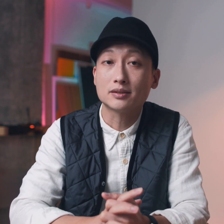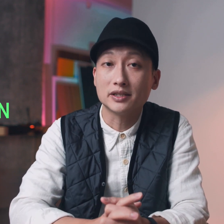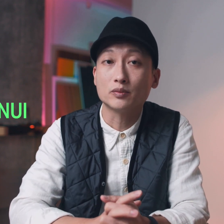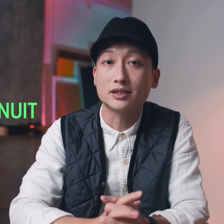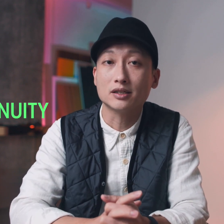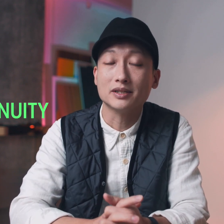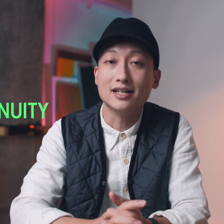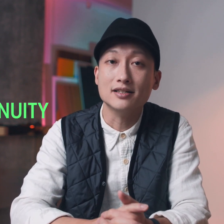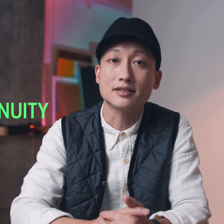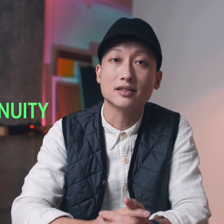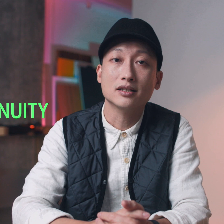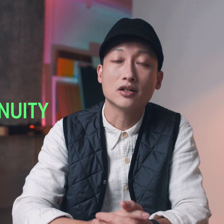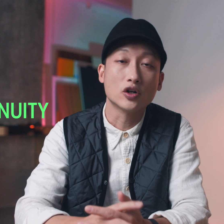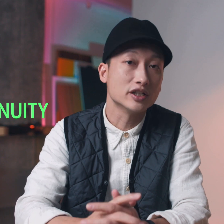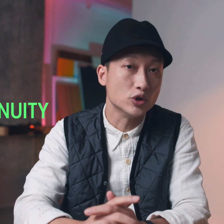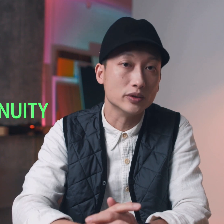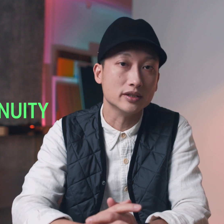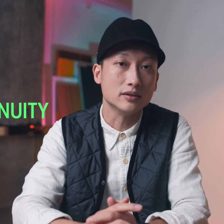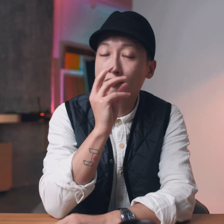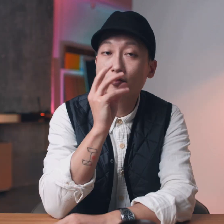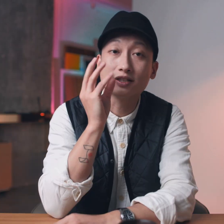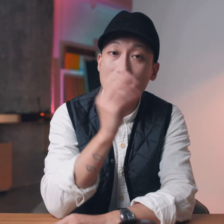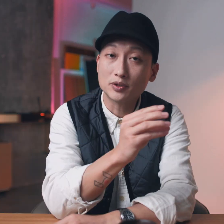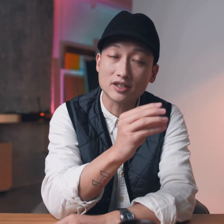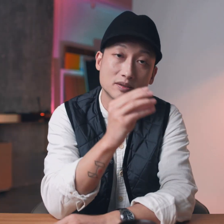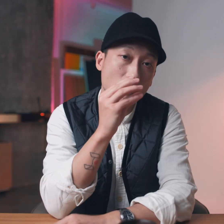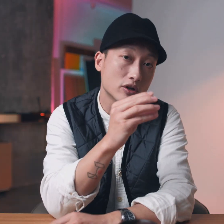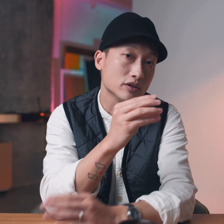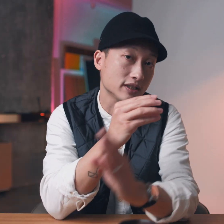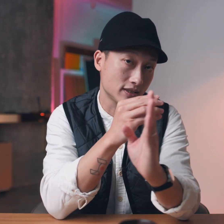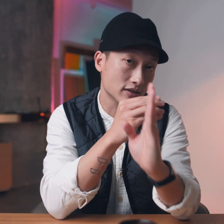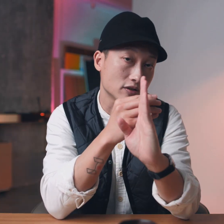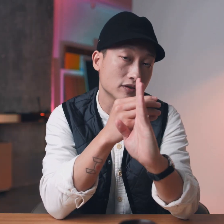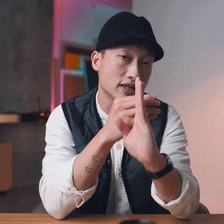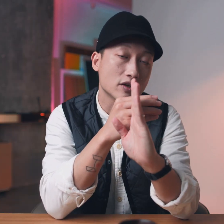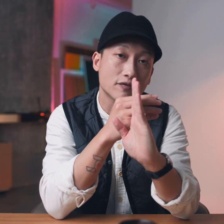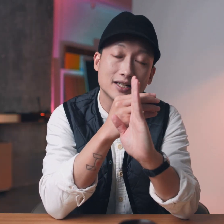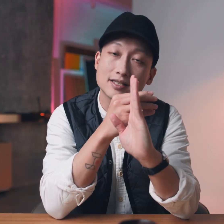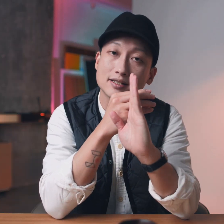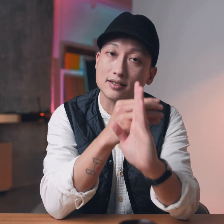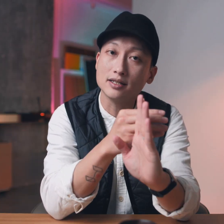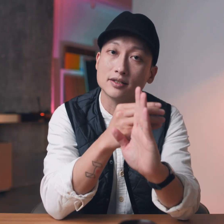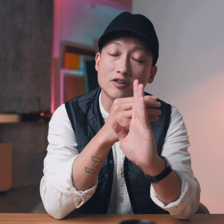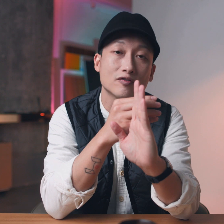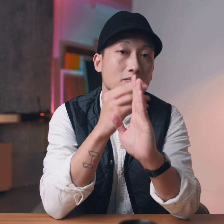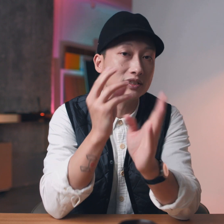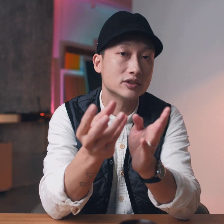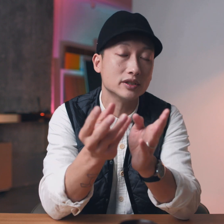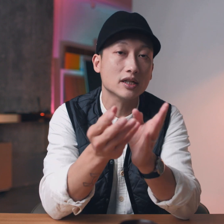plus one tip is continuity for a subject that's partially cut off it conveys a sense of mystery